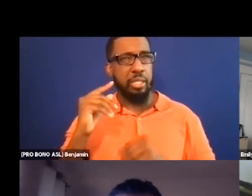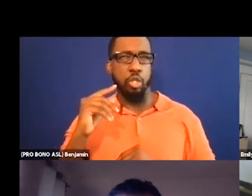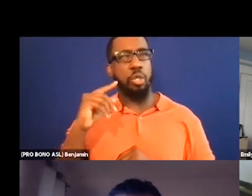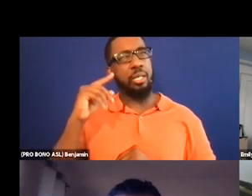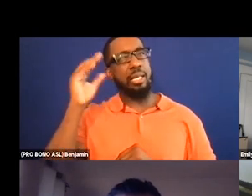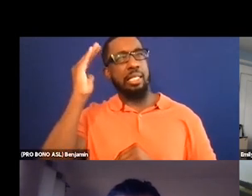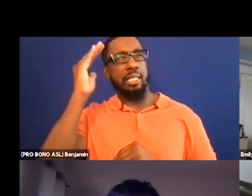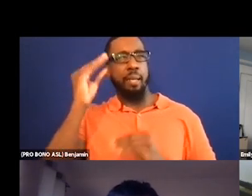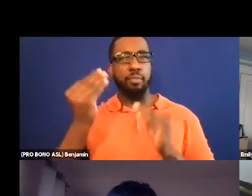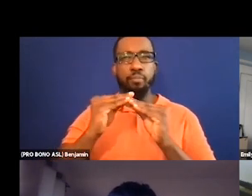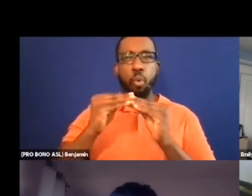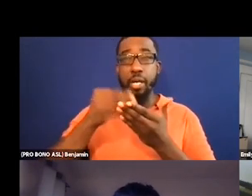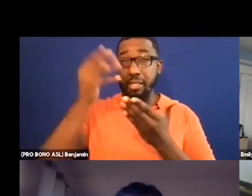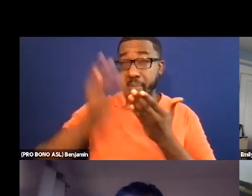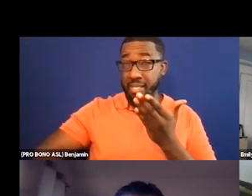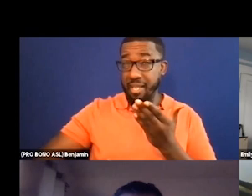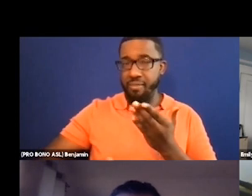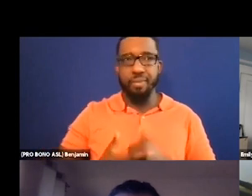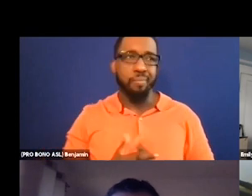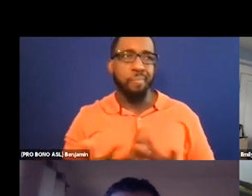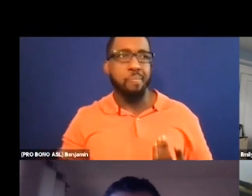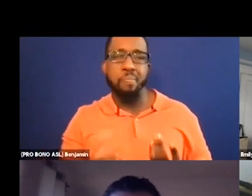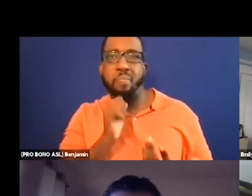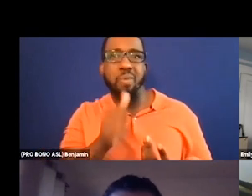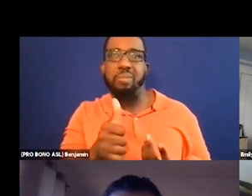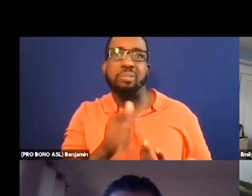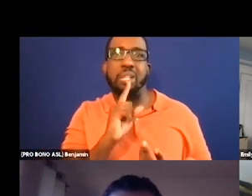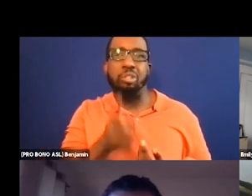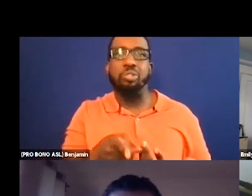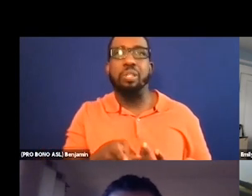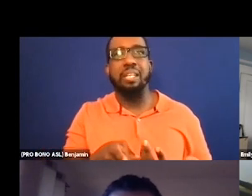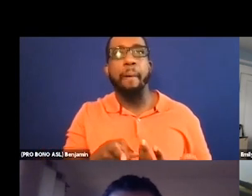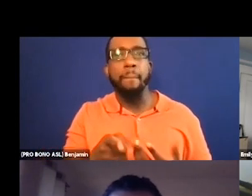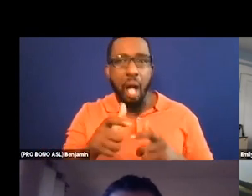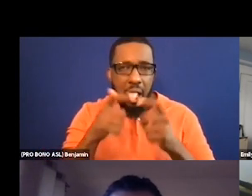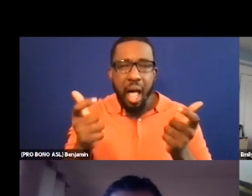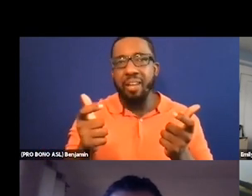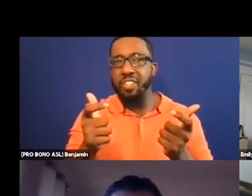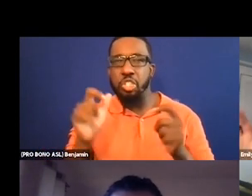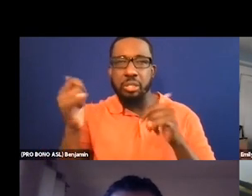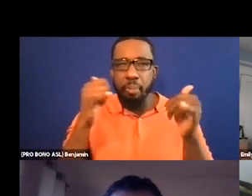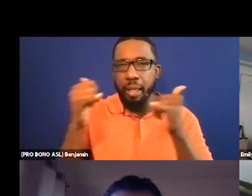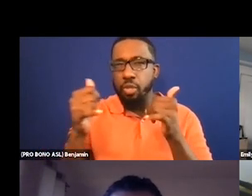A lot of that is just playfulness and creativity with what the -- you know, we often, we get into a venue and